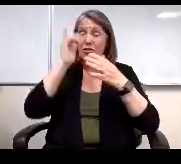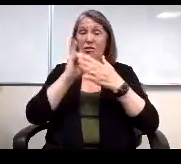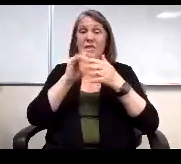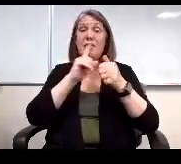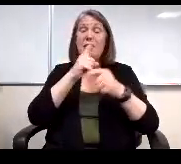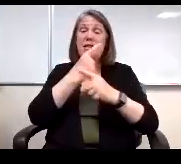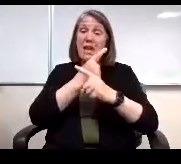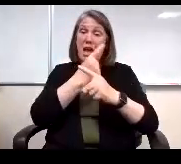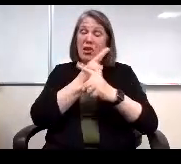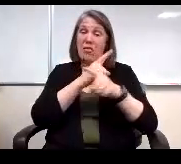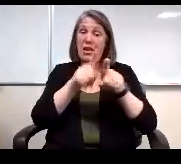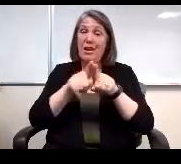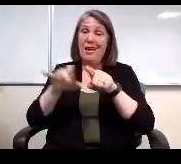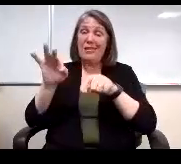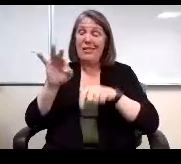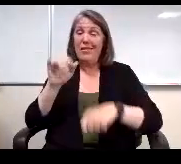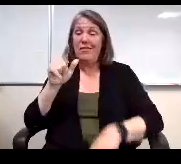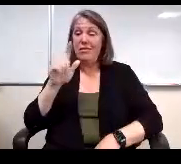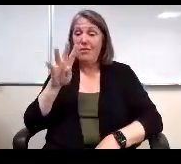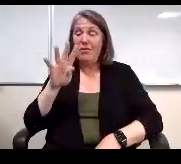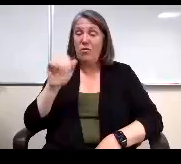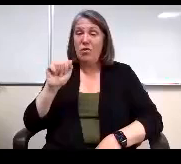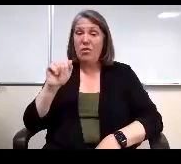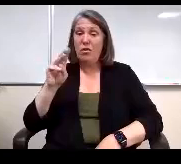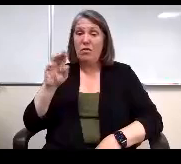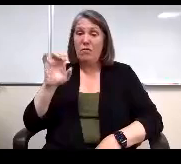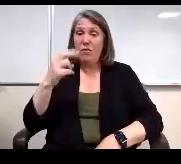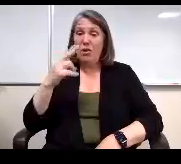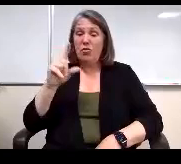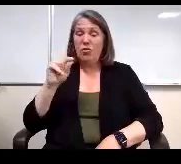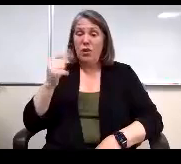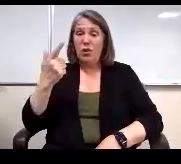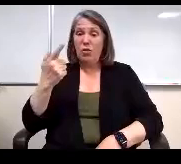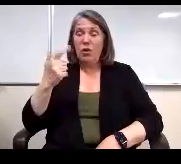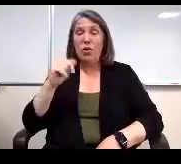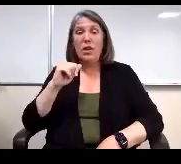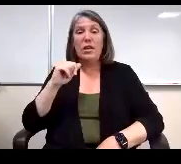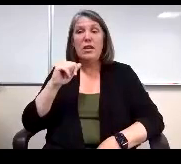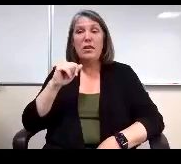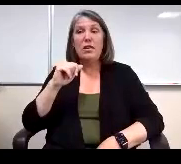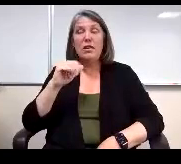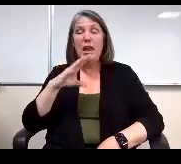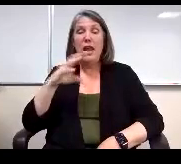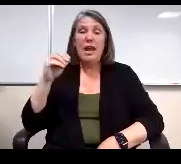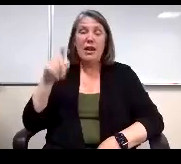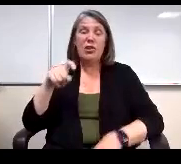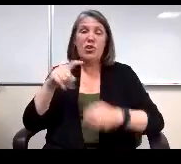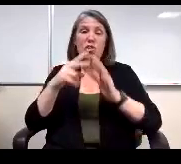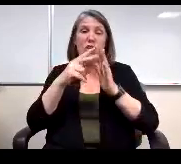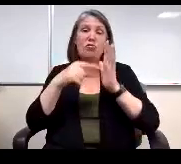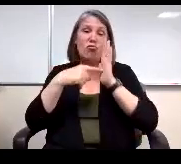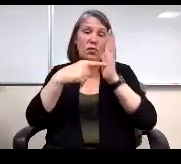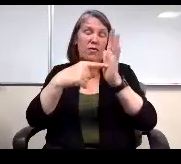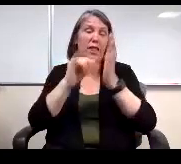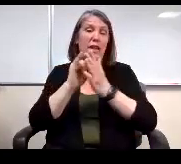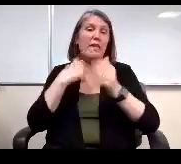accurate as of 24th of March 2021. And it should reflect that we are in